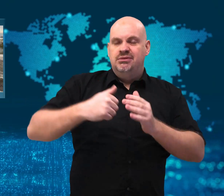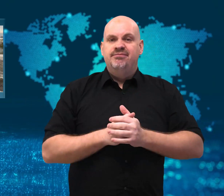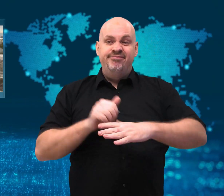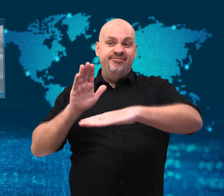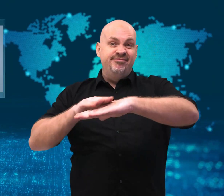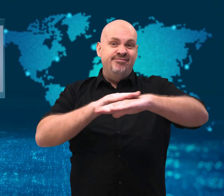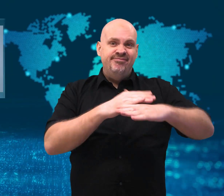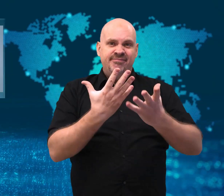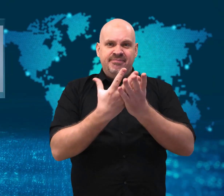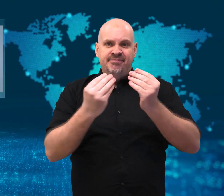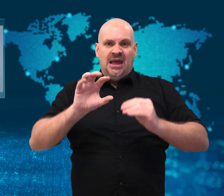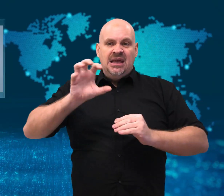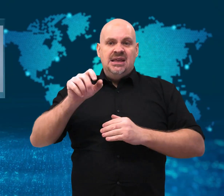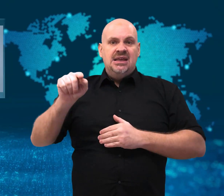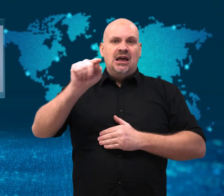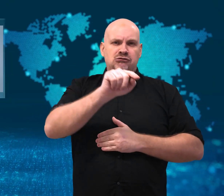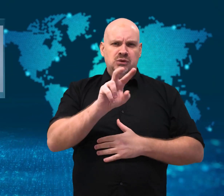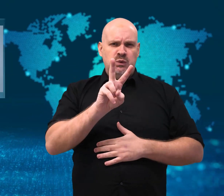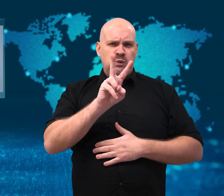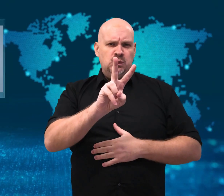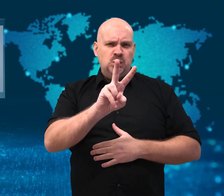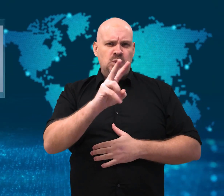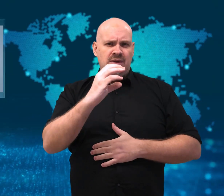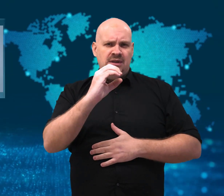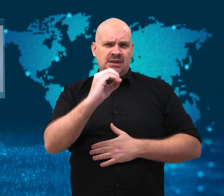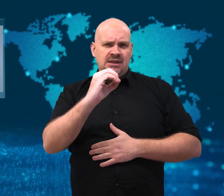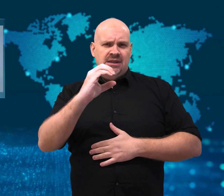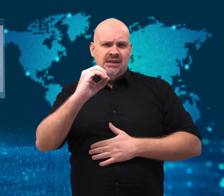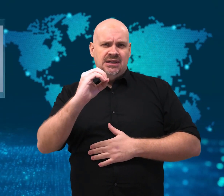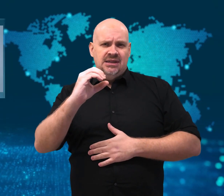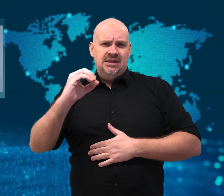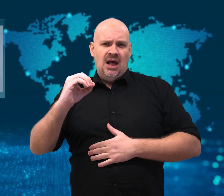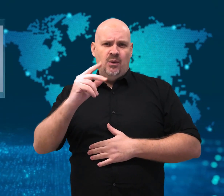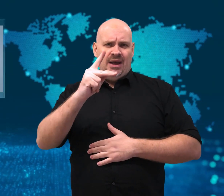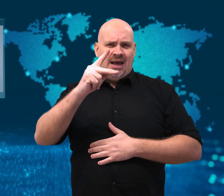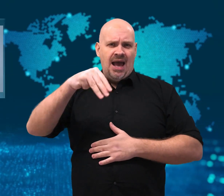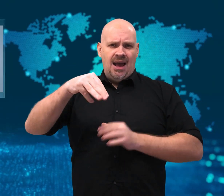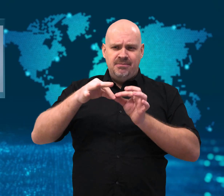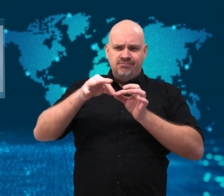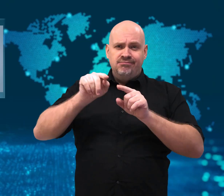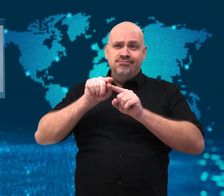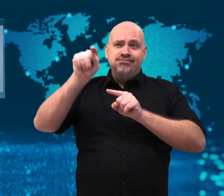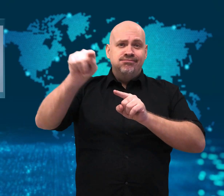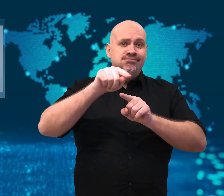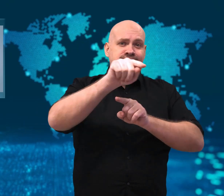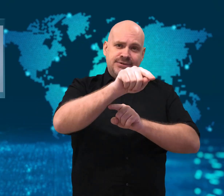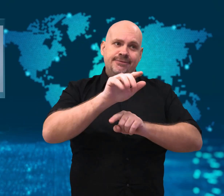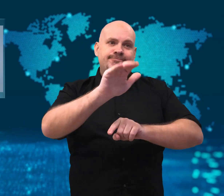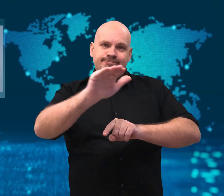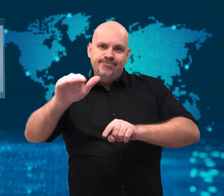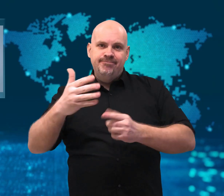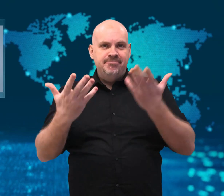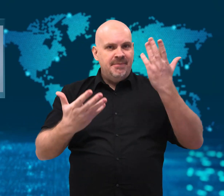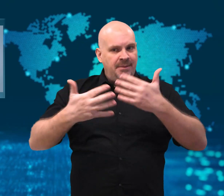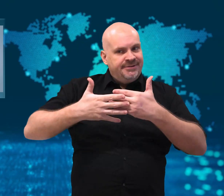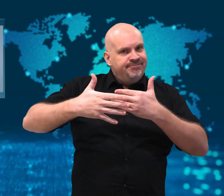People in New Zealand, Hawaii, Alaska,